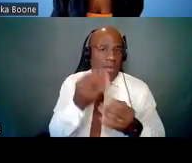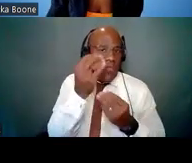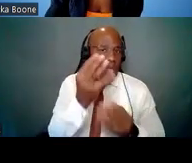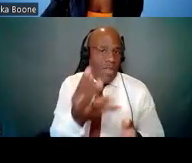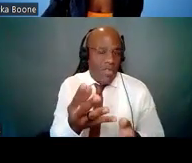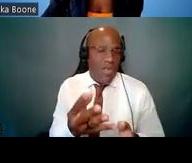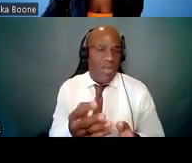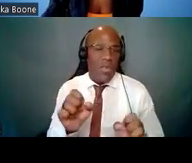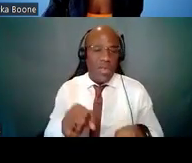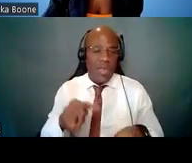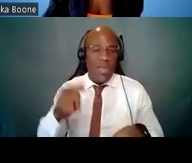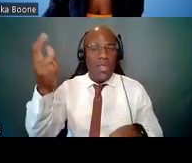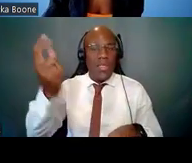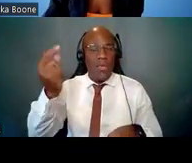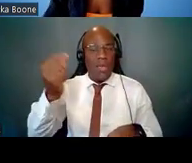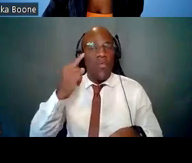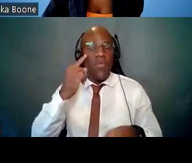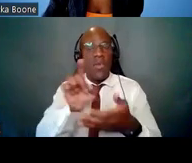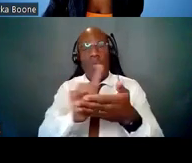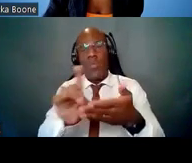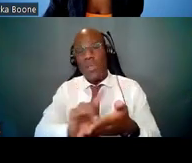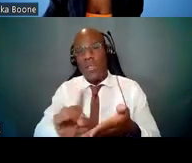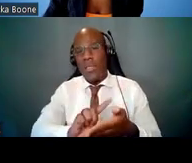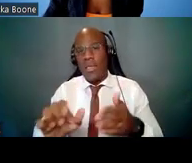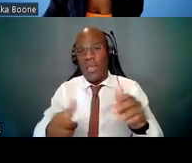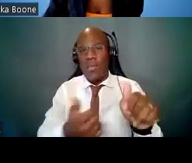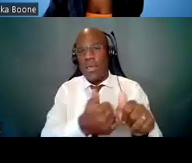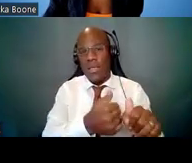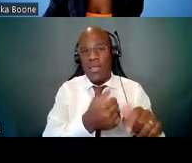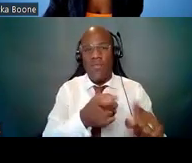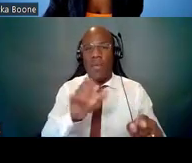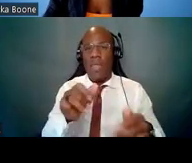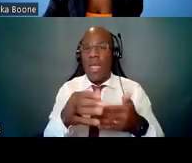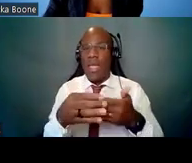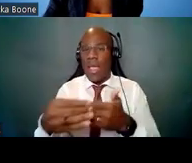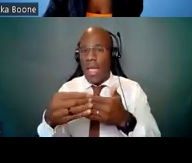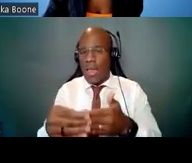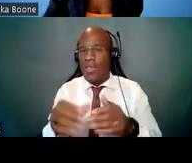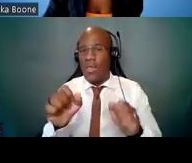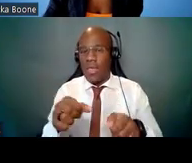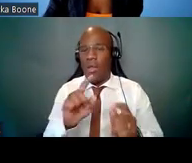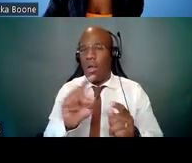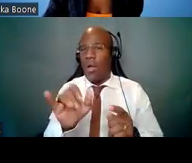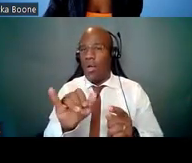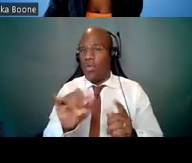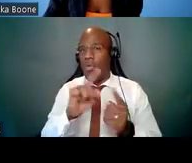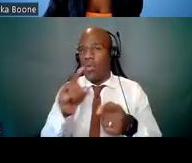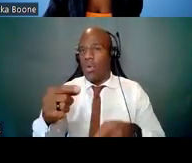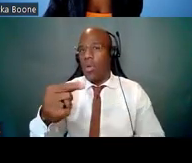on funding opportunity announcements from the guide. You can also get them on grants.nih.gov, that's it.